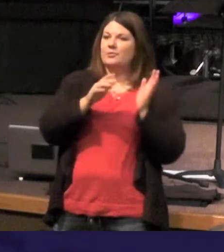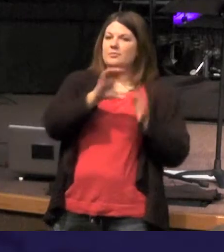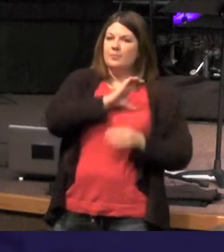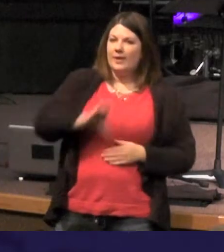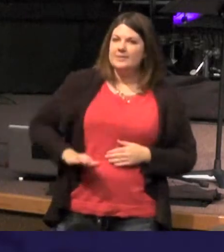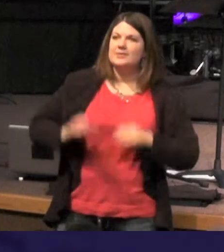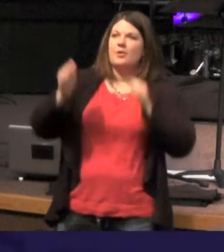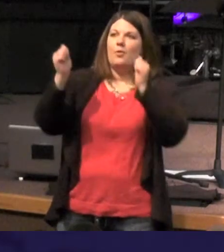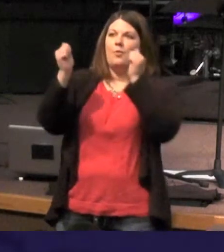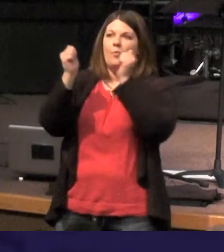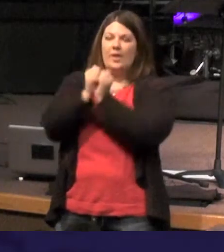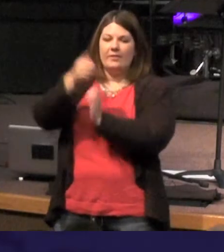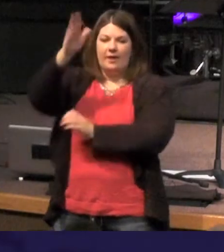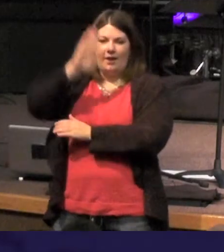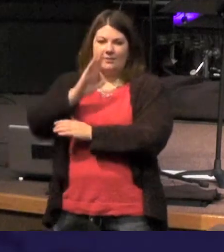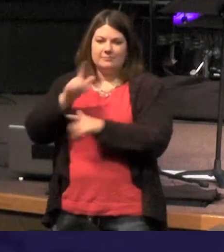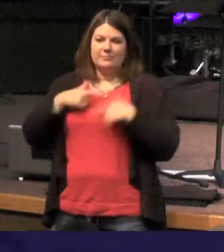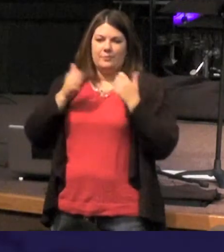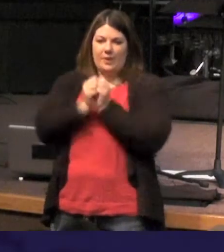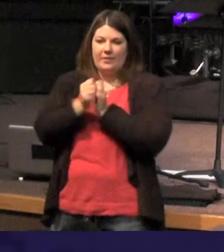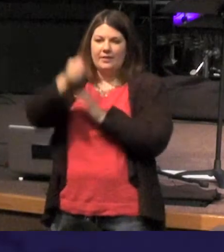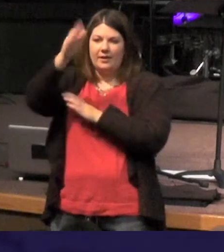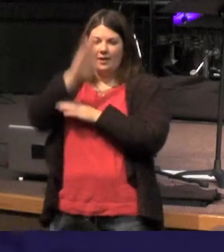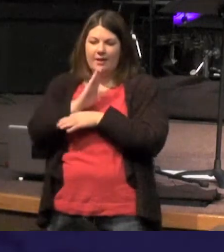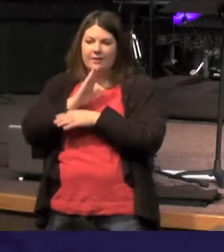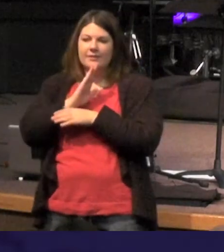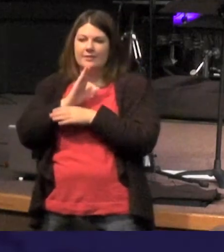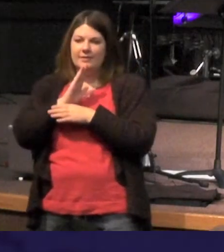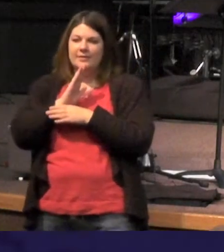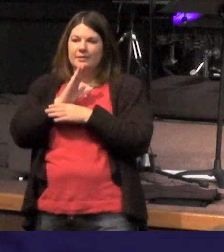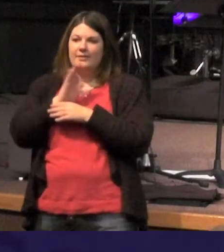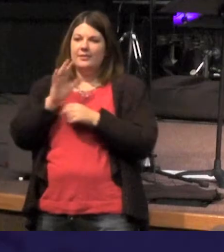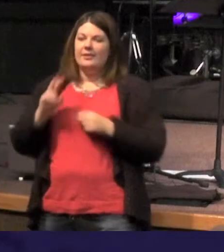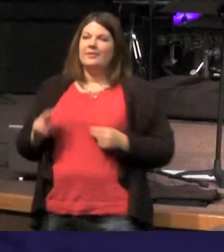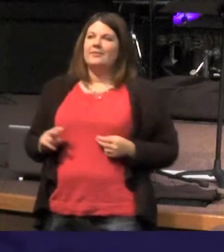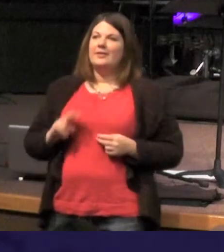a very important phrase - in fact it would be a tragedy at the second phrase wasn't there because it would read this way